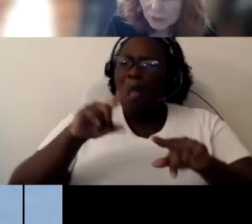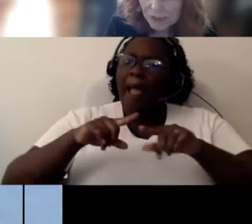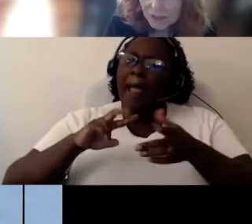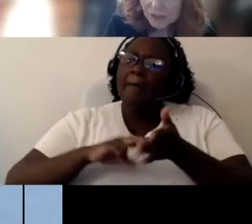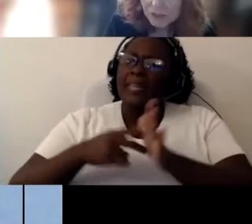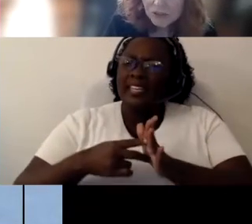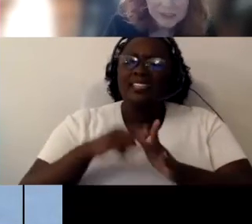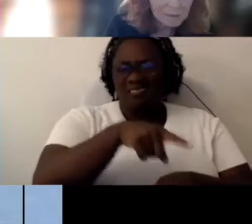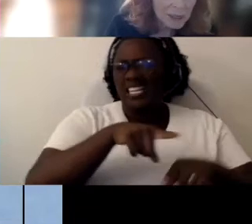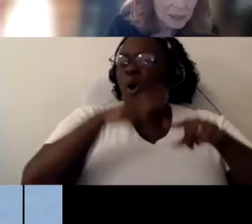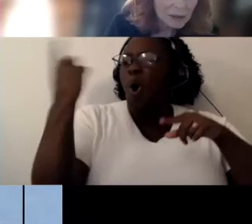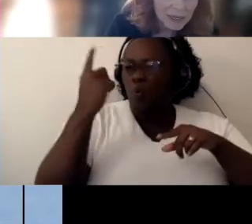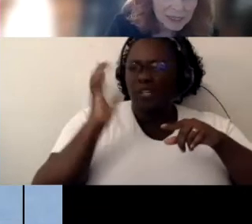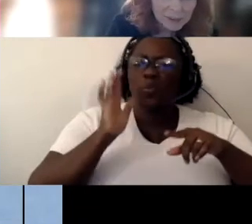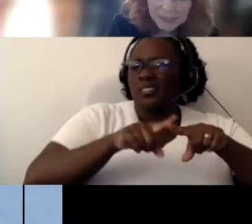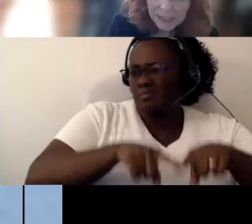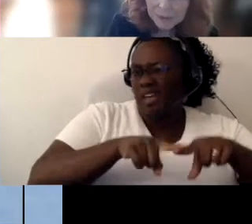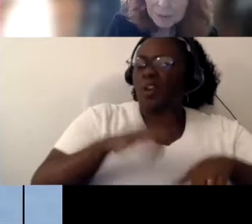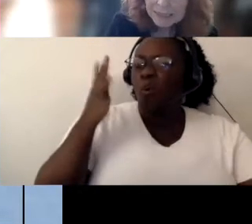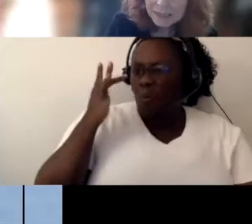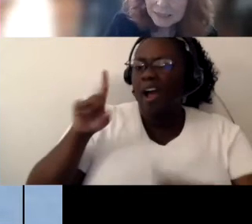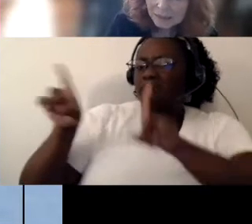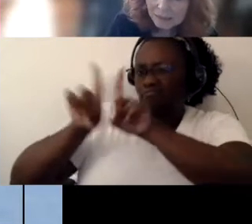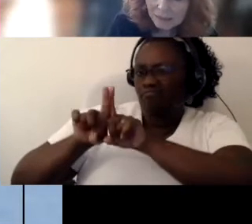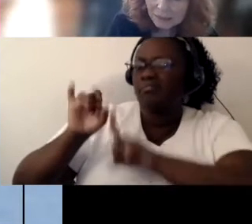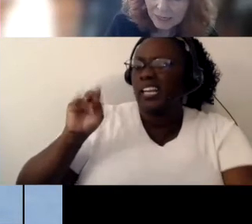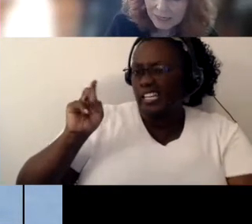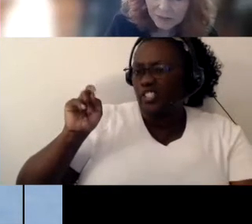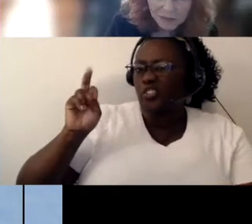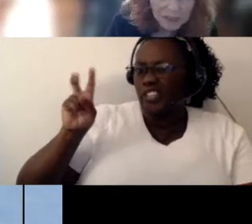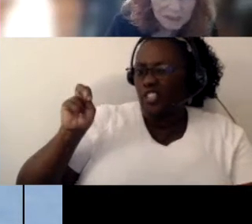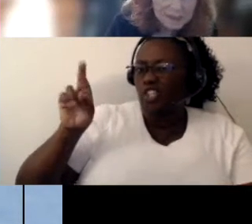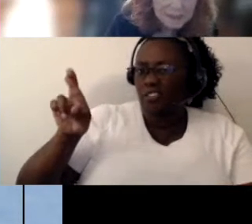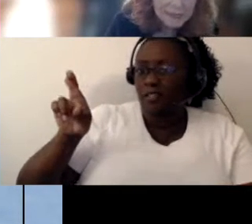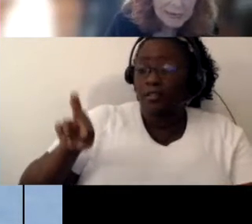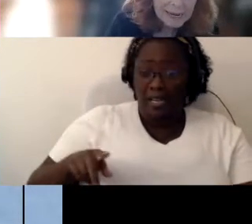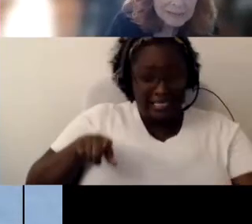with the student who's deafblind are they going to become dependent on that intervener